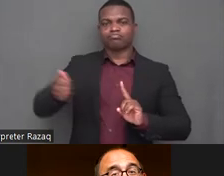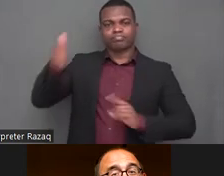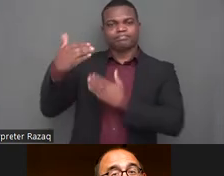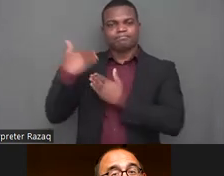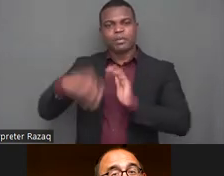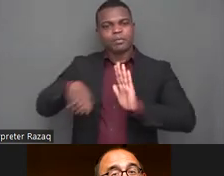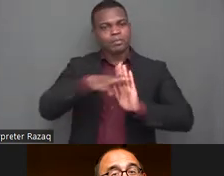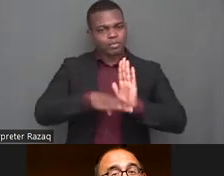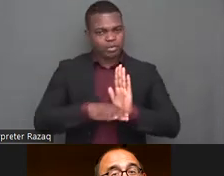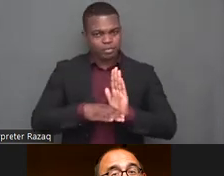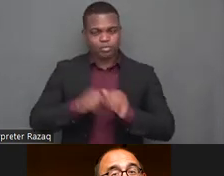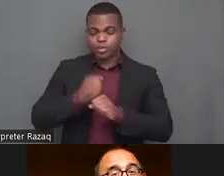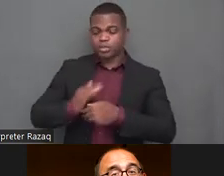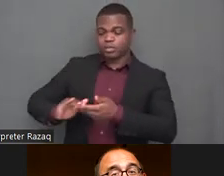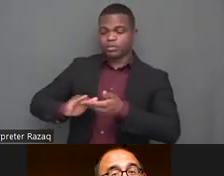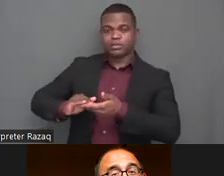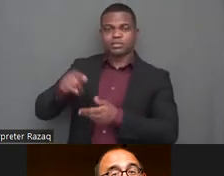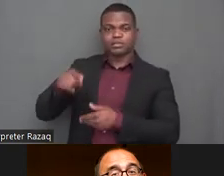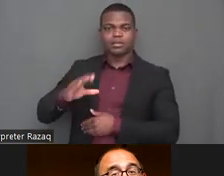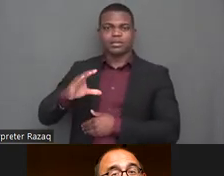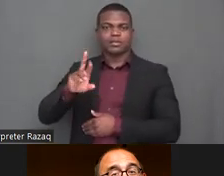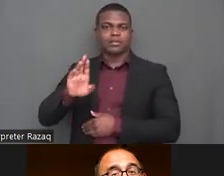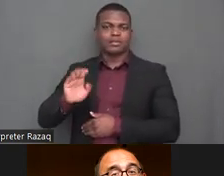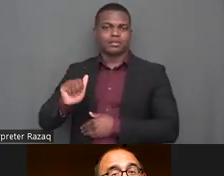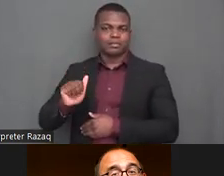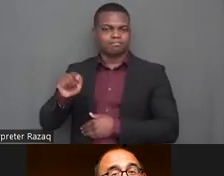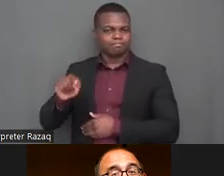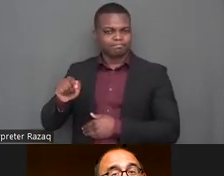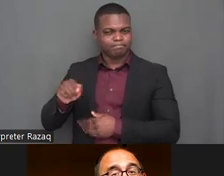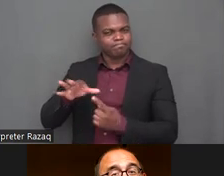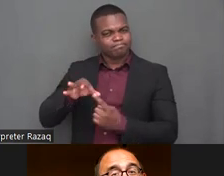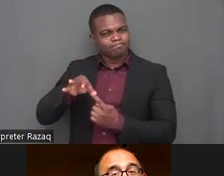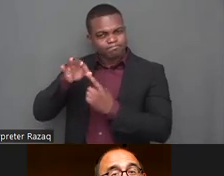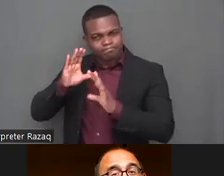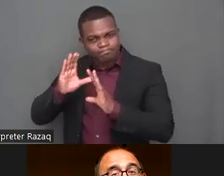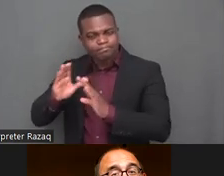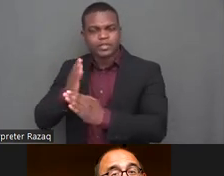and reproductive freedoms and advances the human rights of structurally excluded people